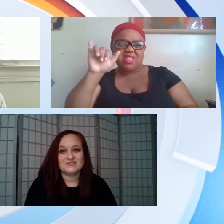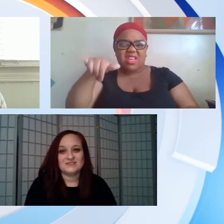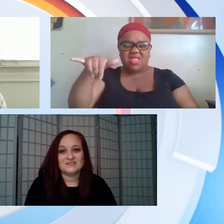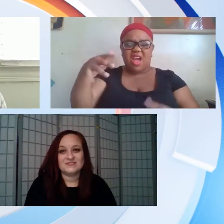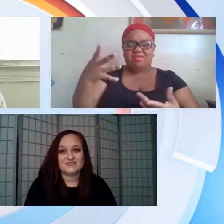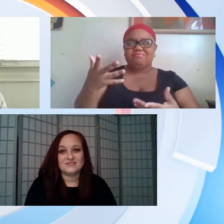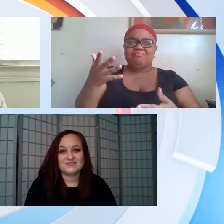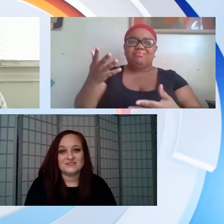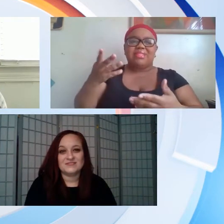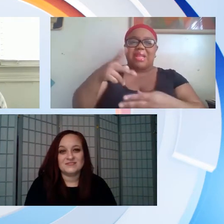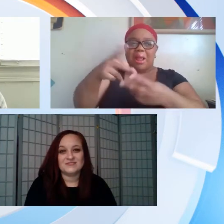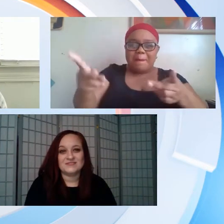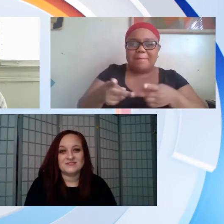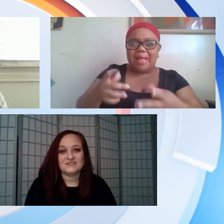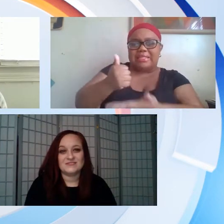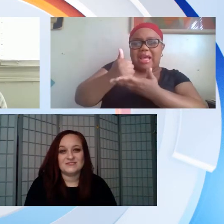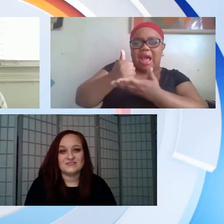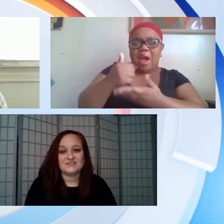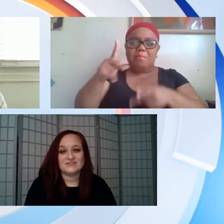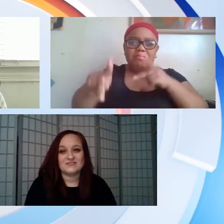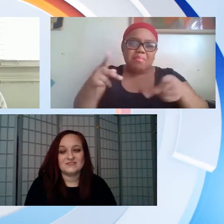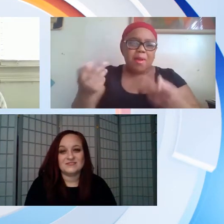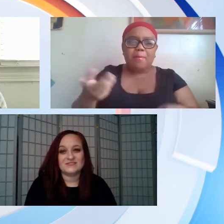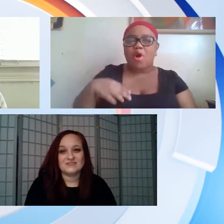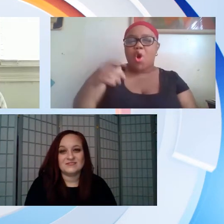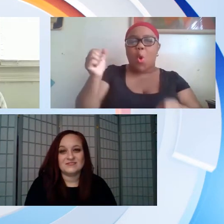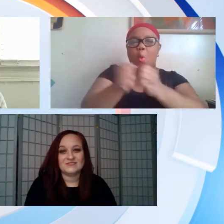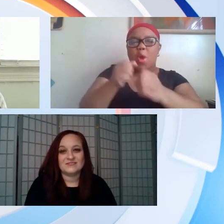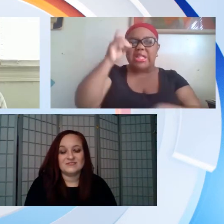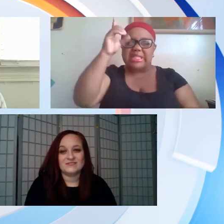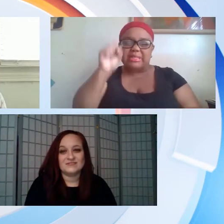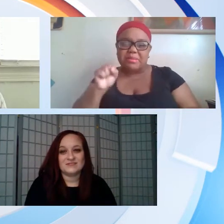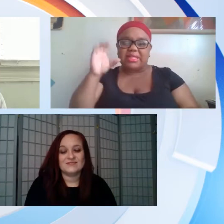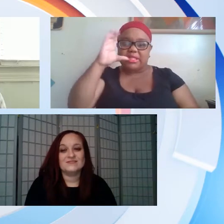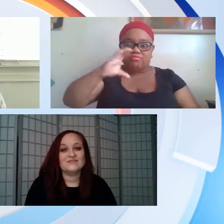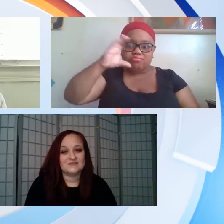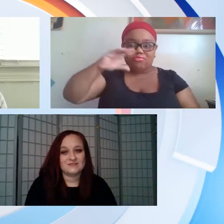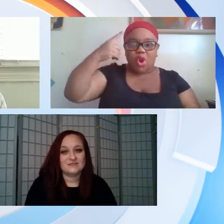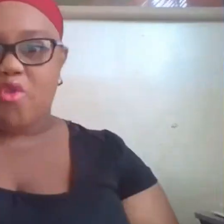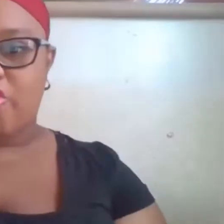that there was something called dvrs the division of vocational rehabilitation services that helps